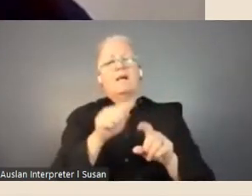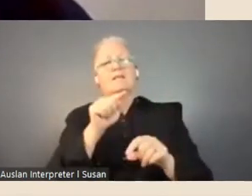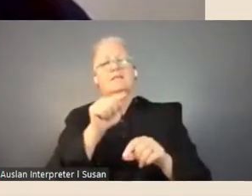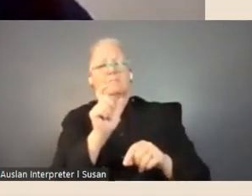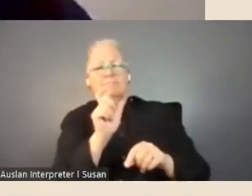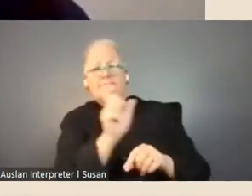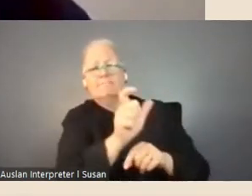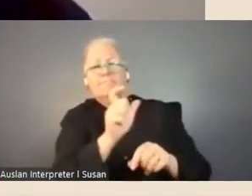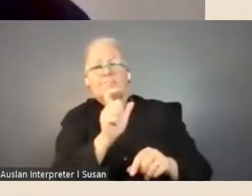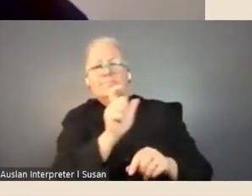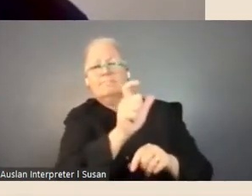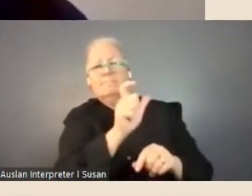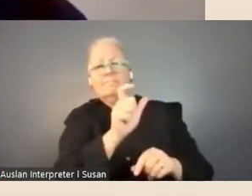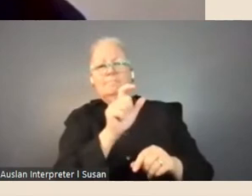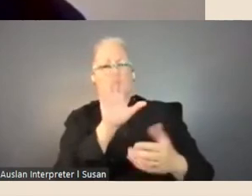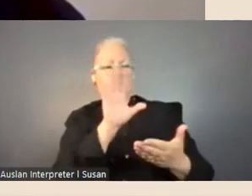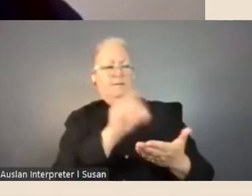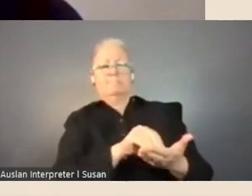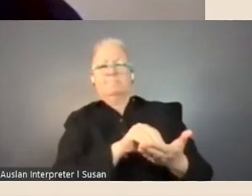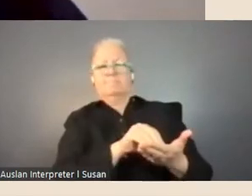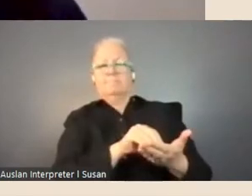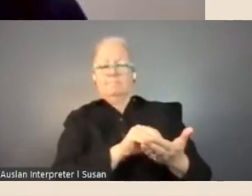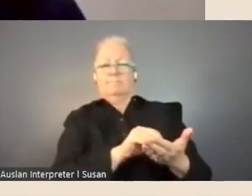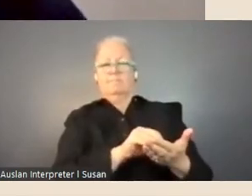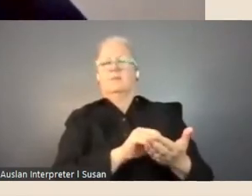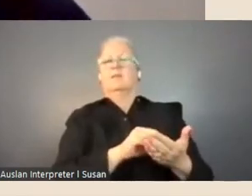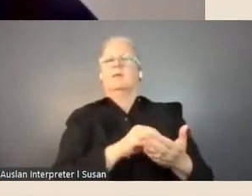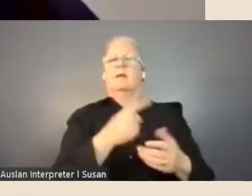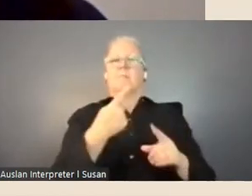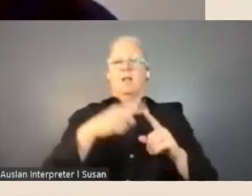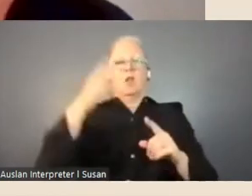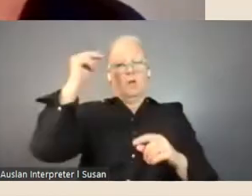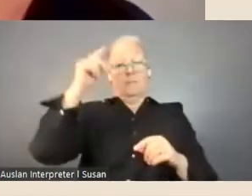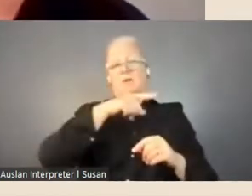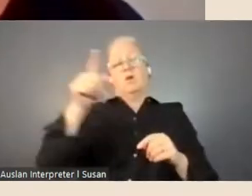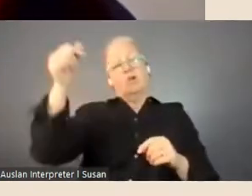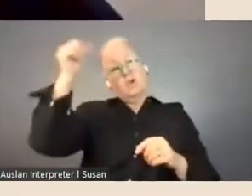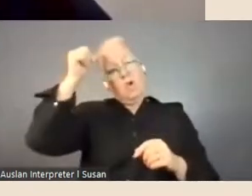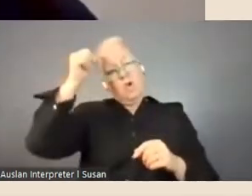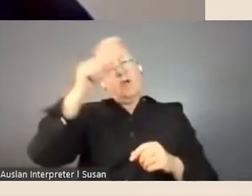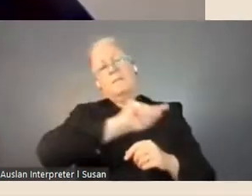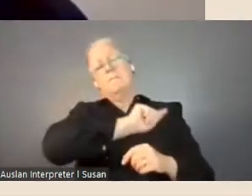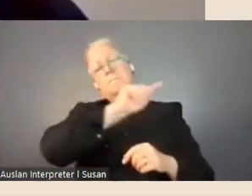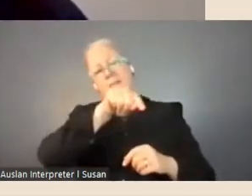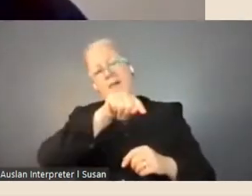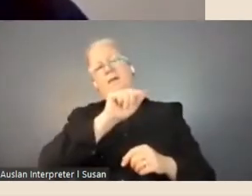staff across the Library were informed about the fellows being back in their offices in the period.